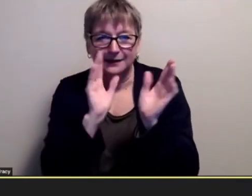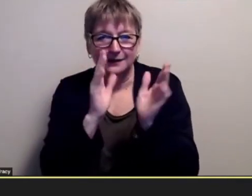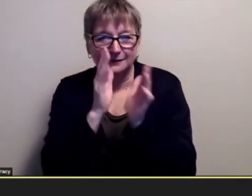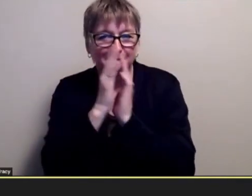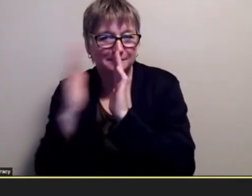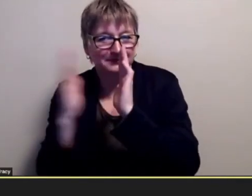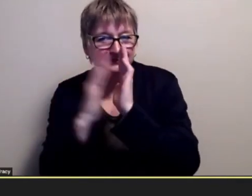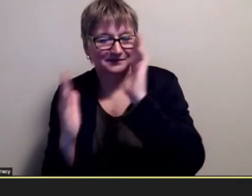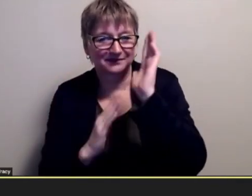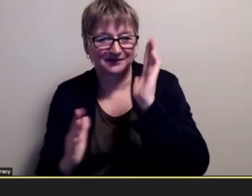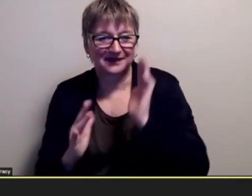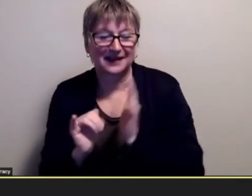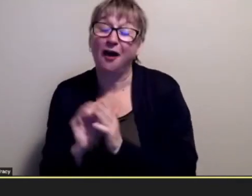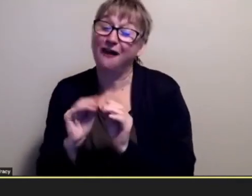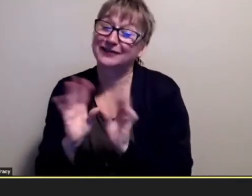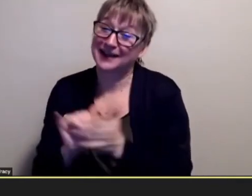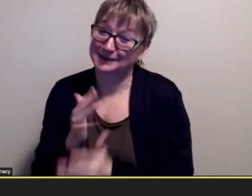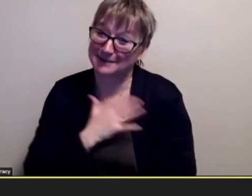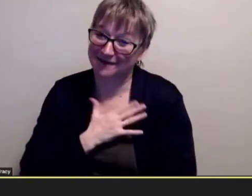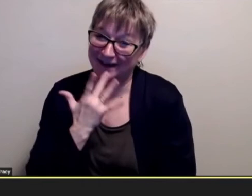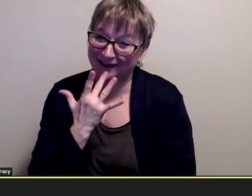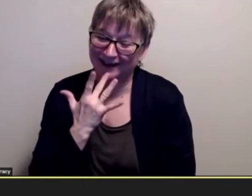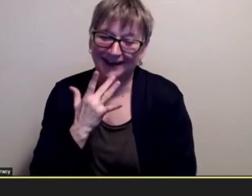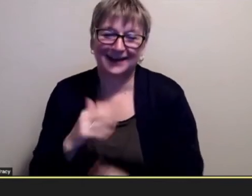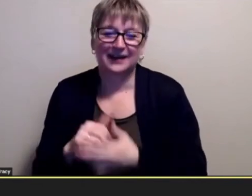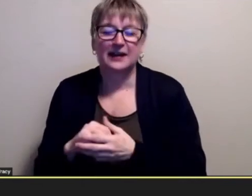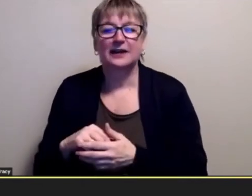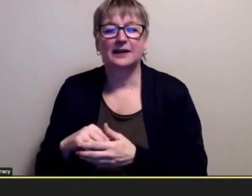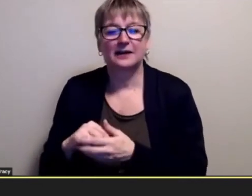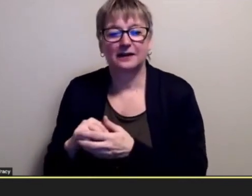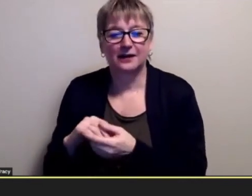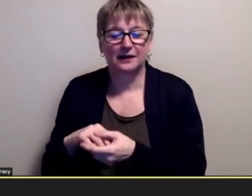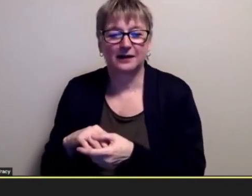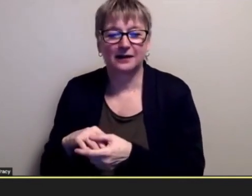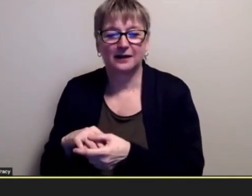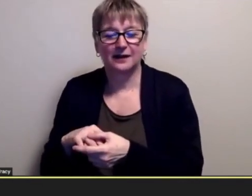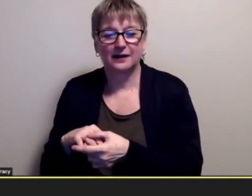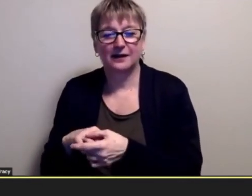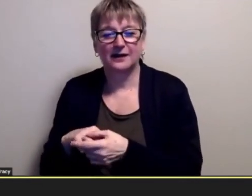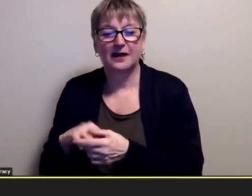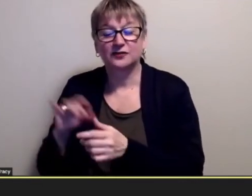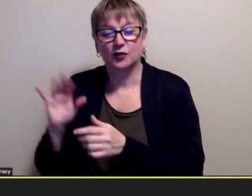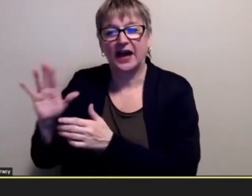was obviously my favorite so you know else that program it was kind of an independent you know